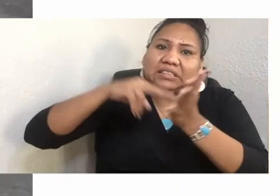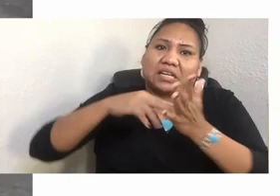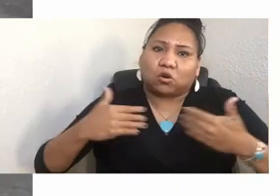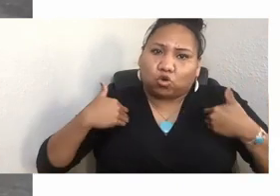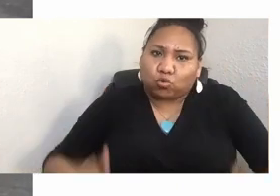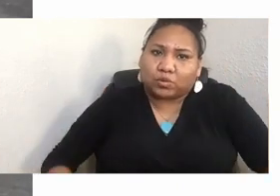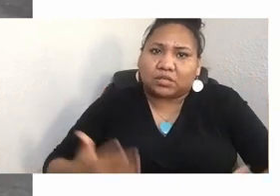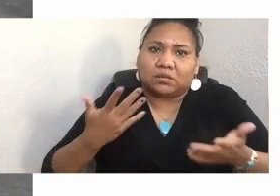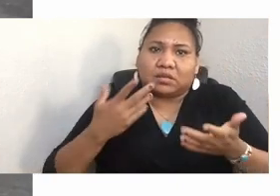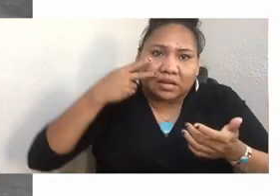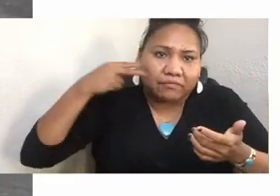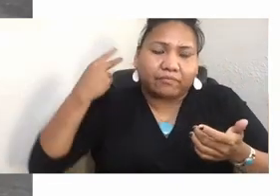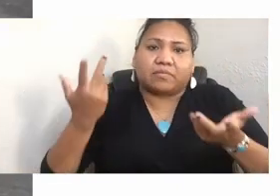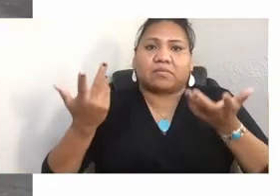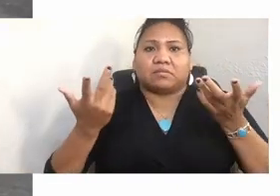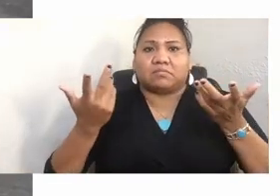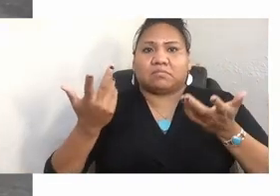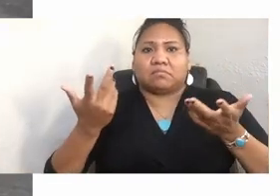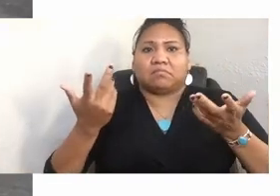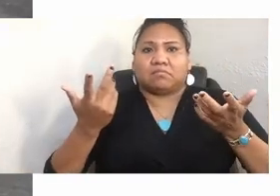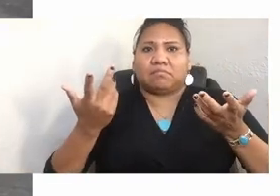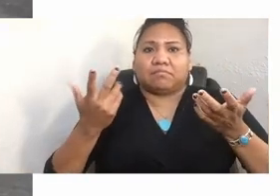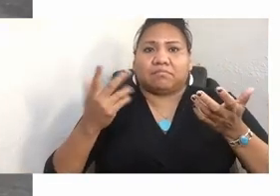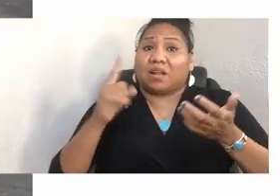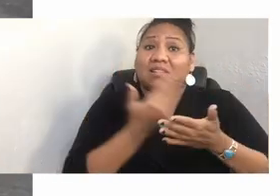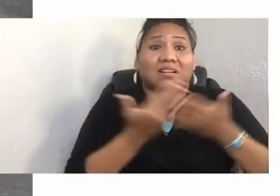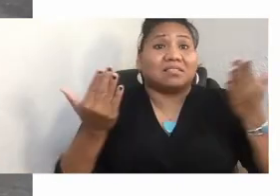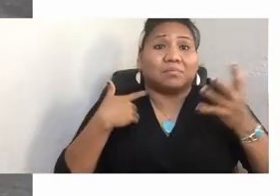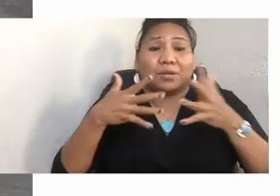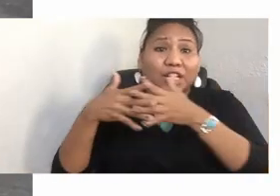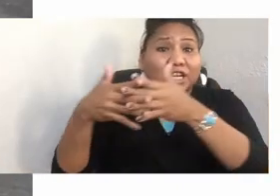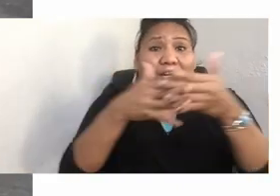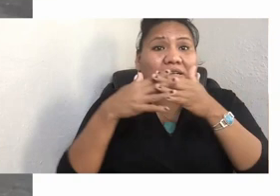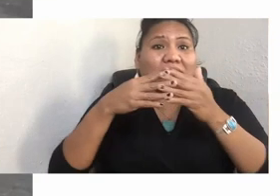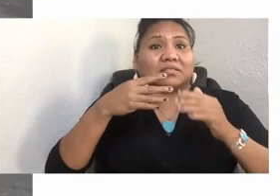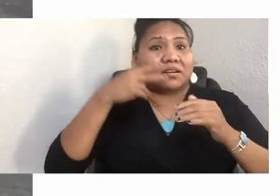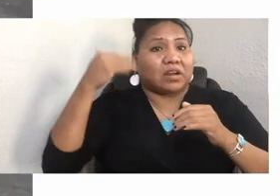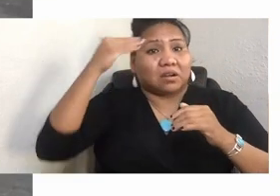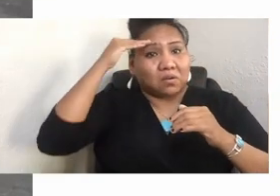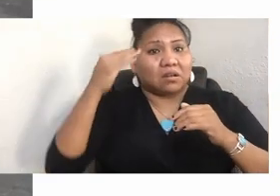and explained that the only thing that American Indian has ever known is termination, relocation, and assimilation.